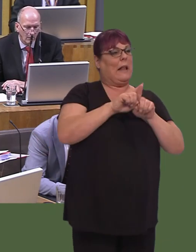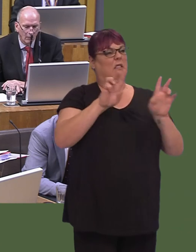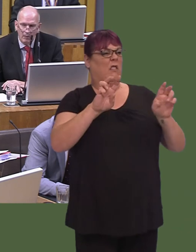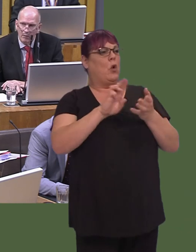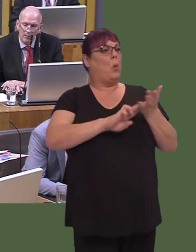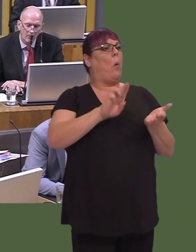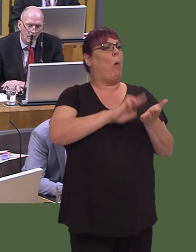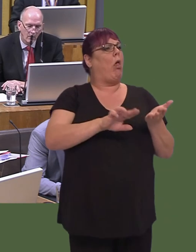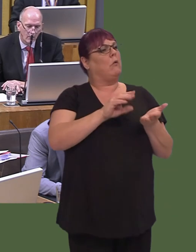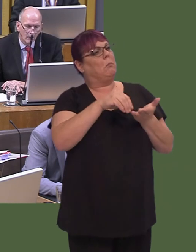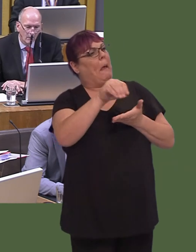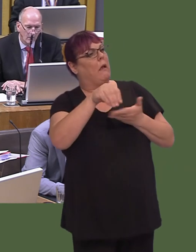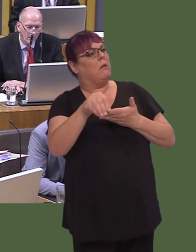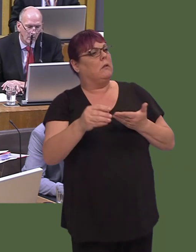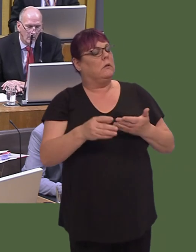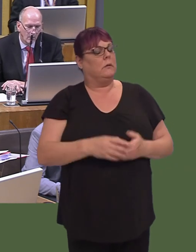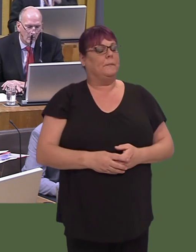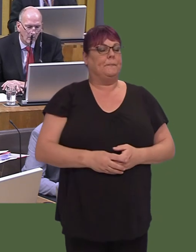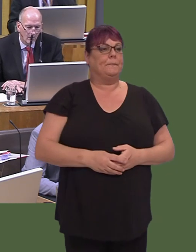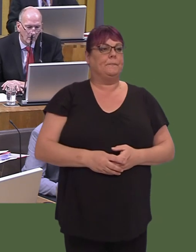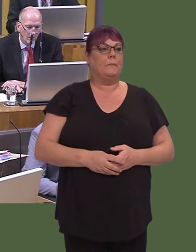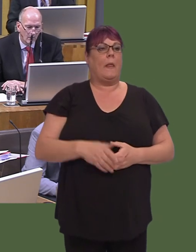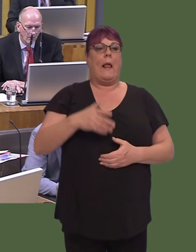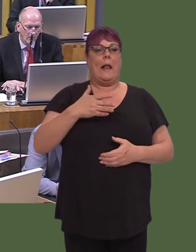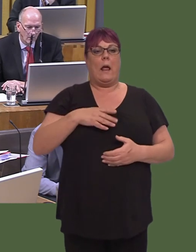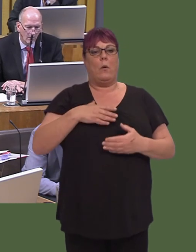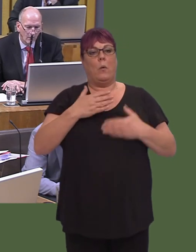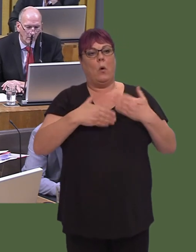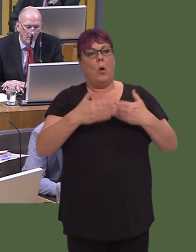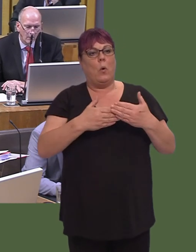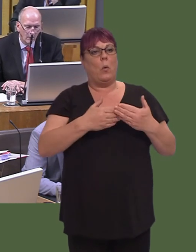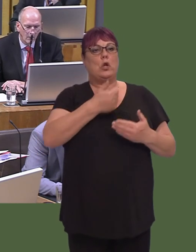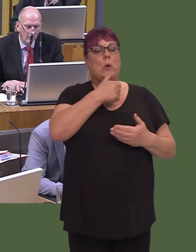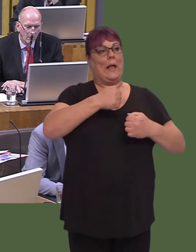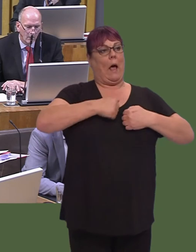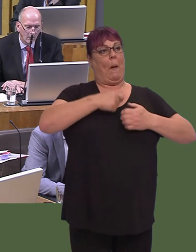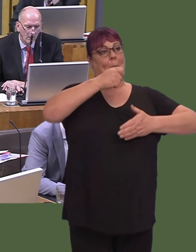and we want now to move on to use the buying power that we have in the public sector to